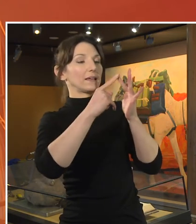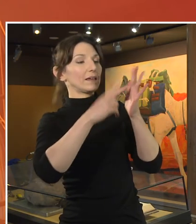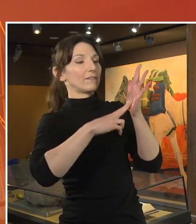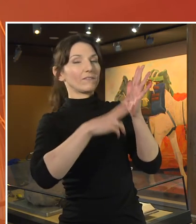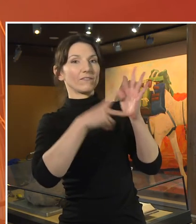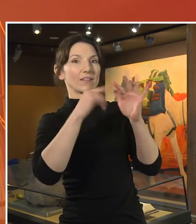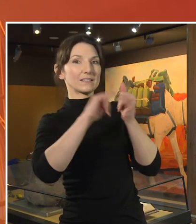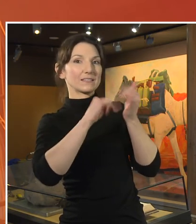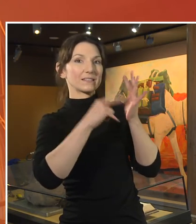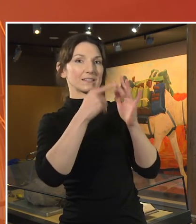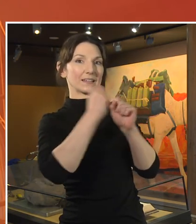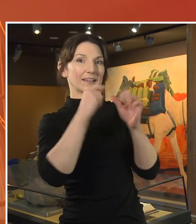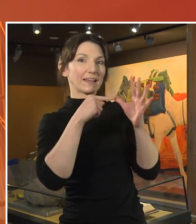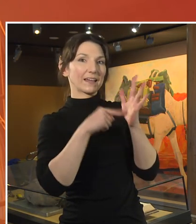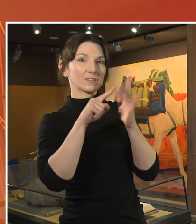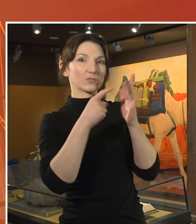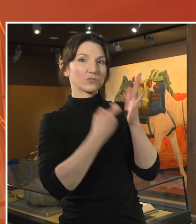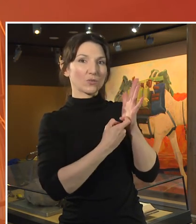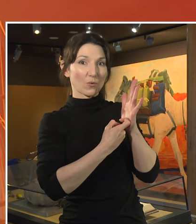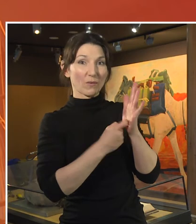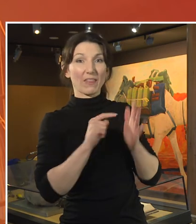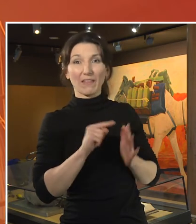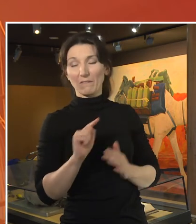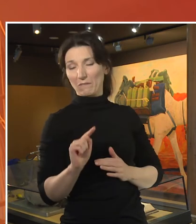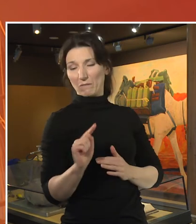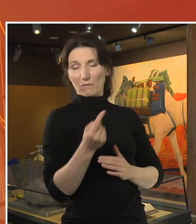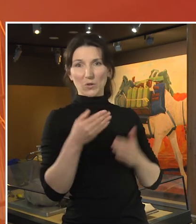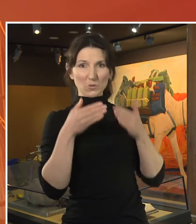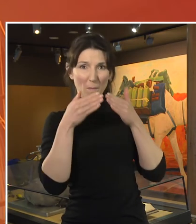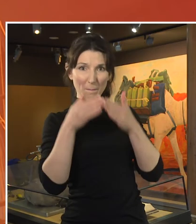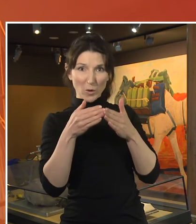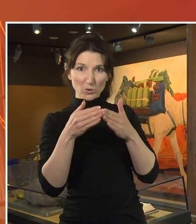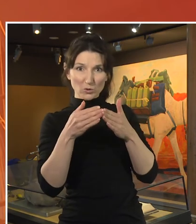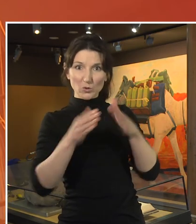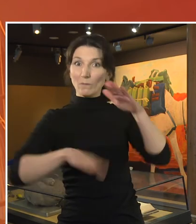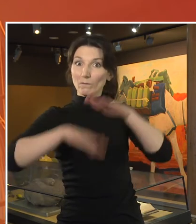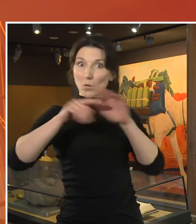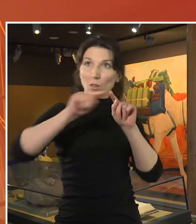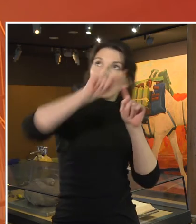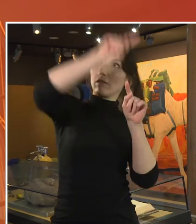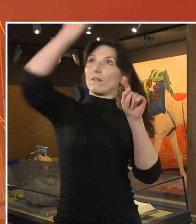vessel to actually sail the whole way around Australia and here’s a map